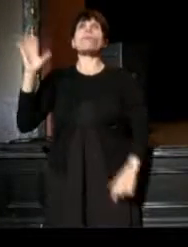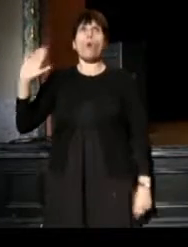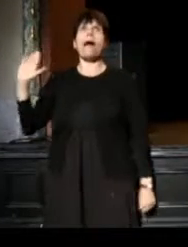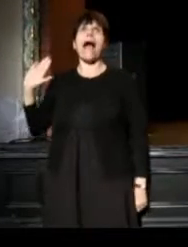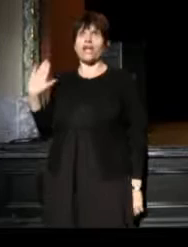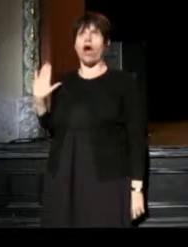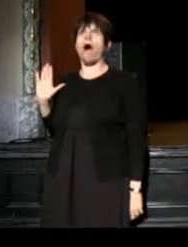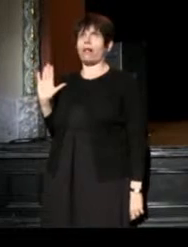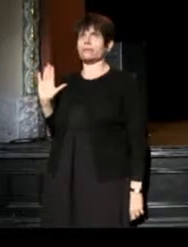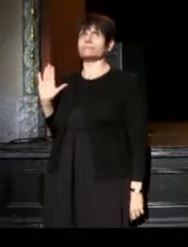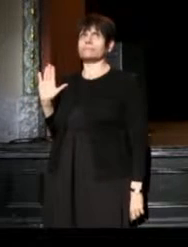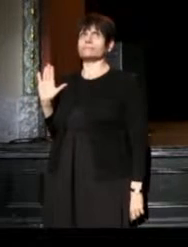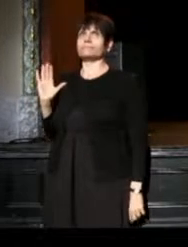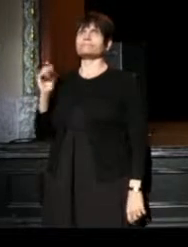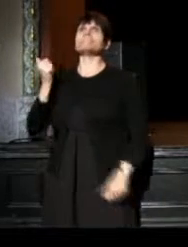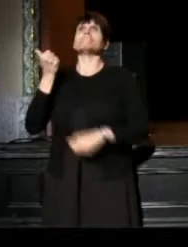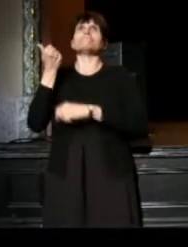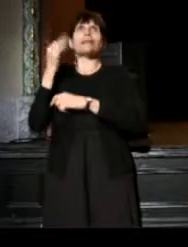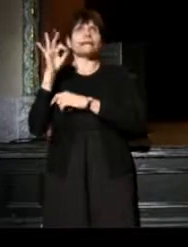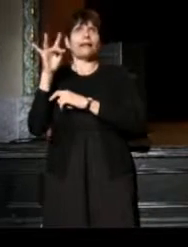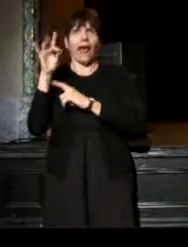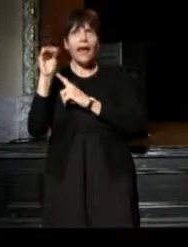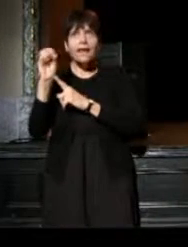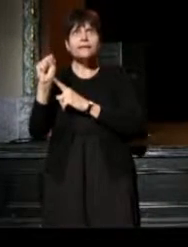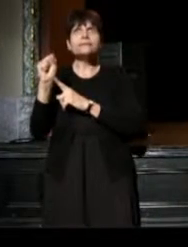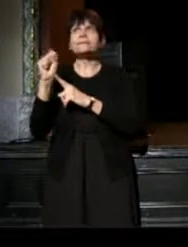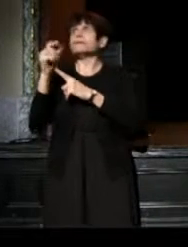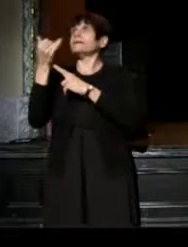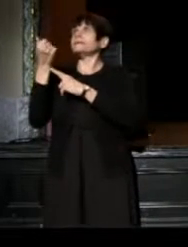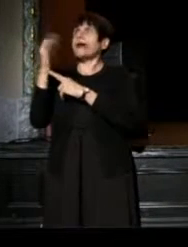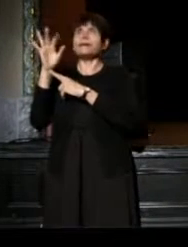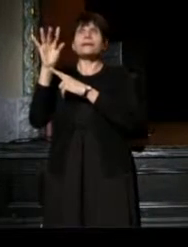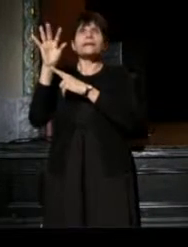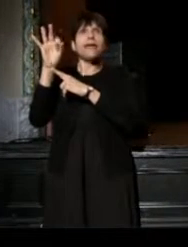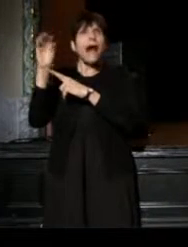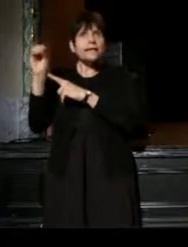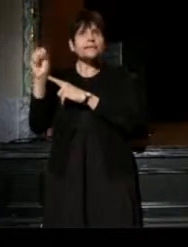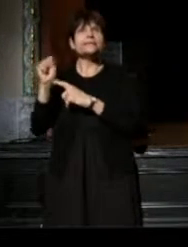the 80s, the 90s, and the 2000s.